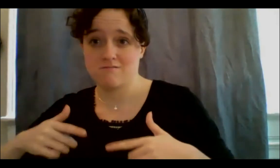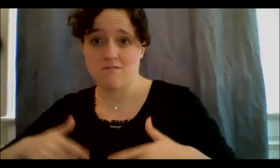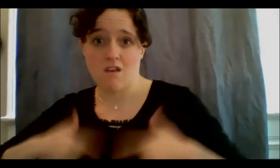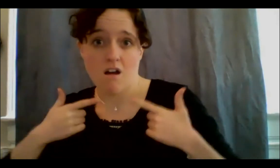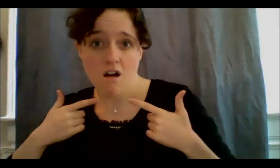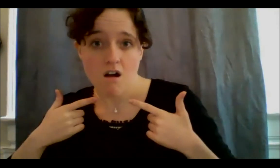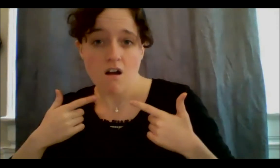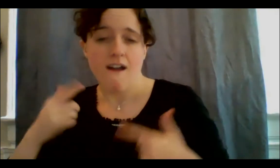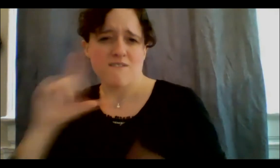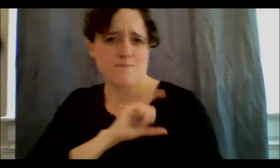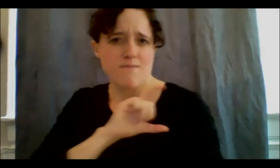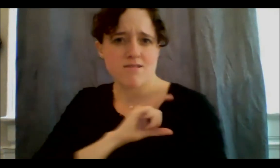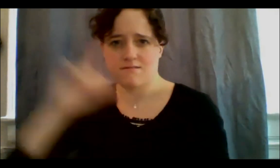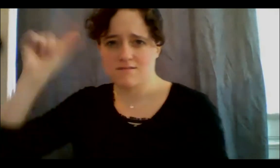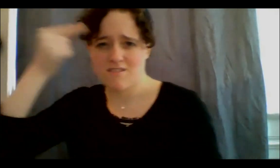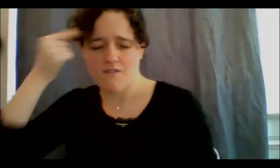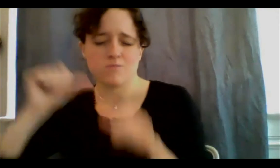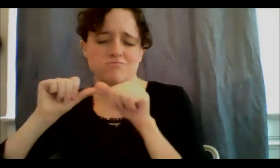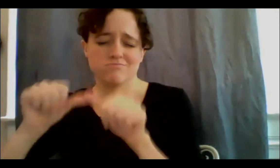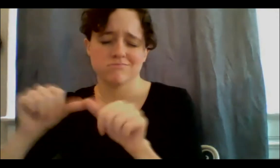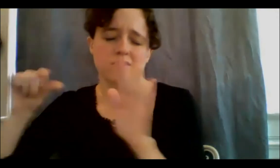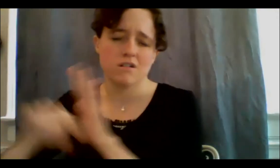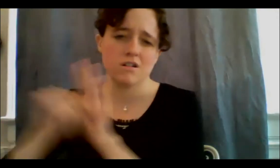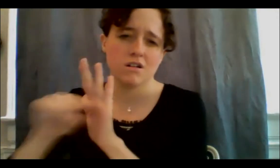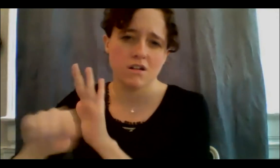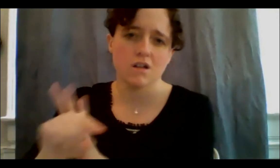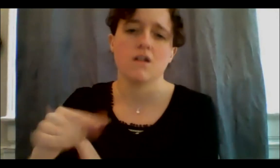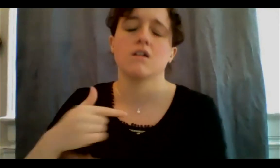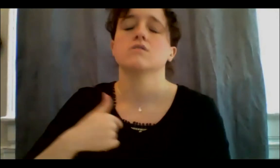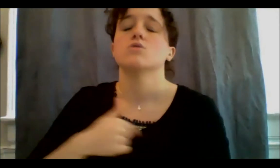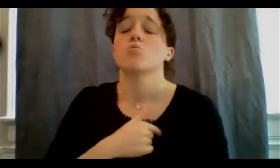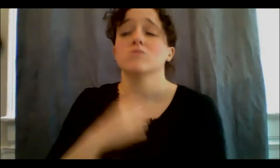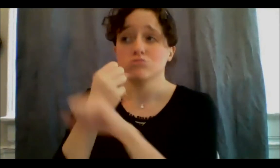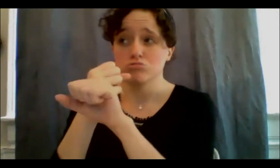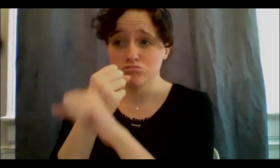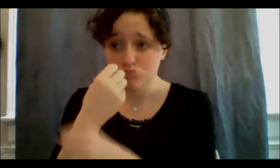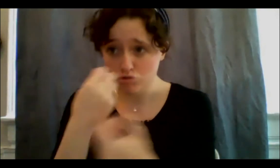doing all of this work to try to stop this violence, and to try to defund the police